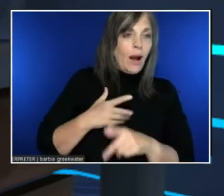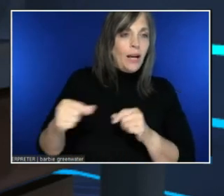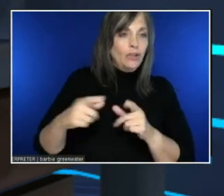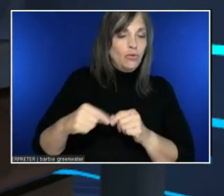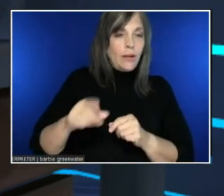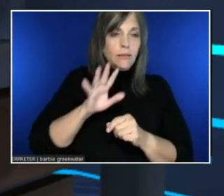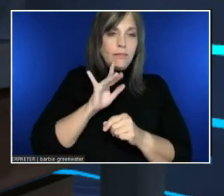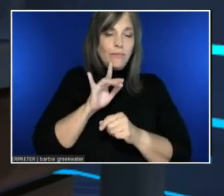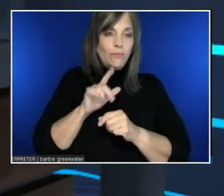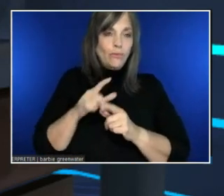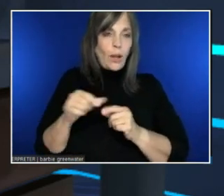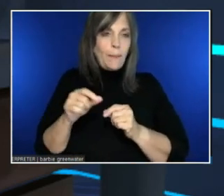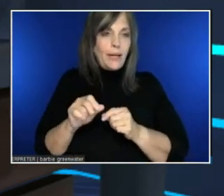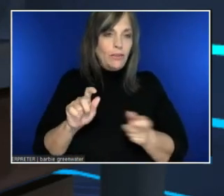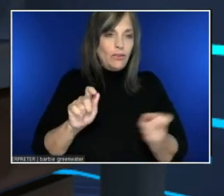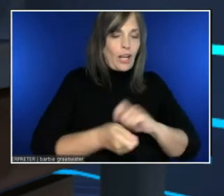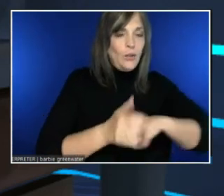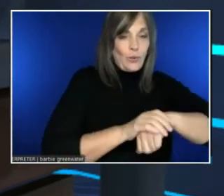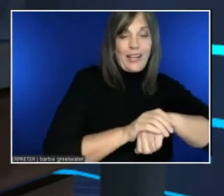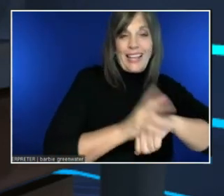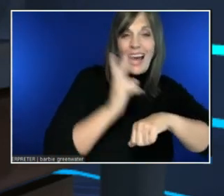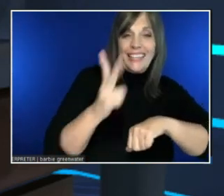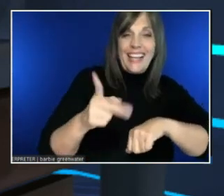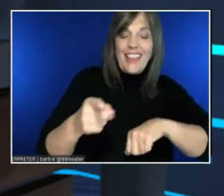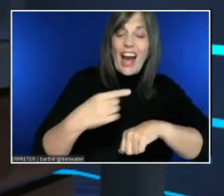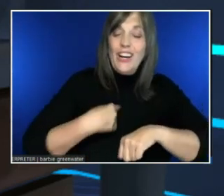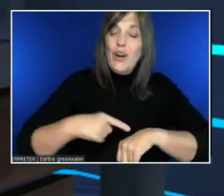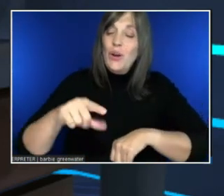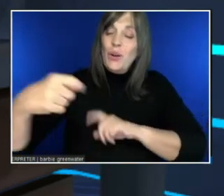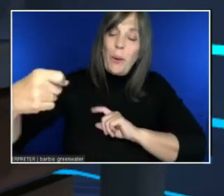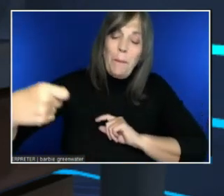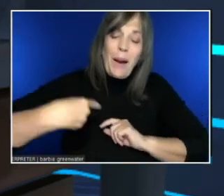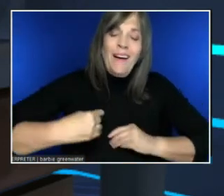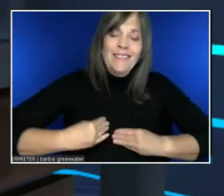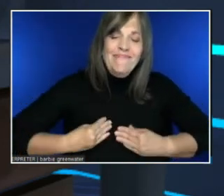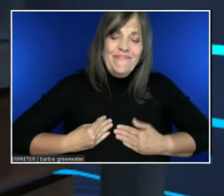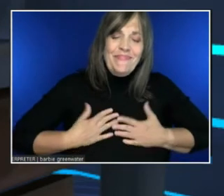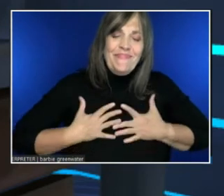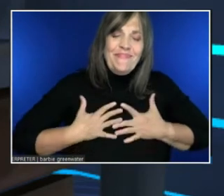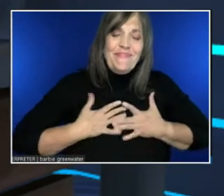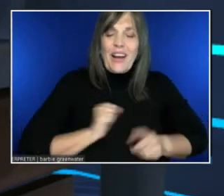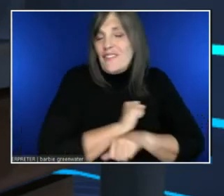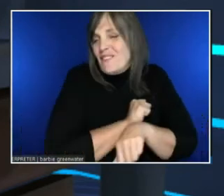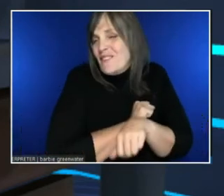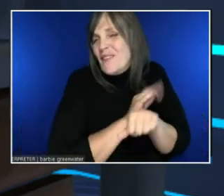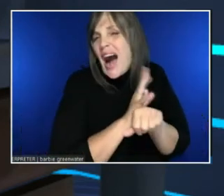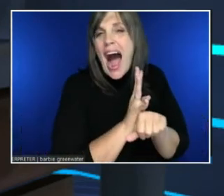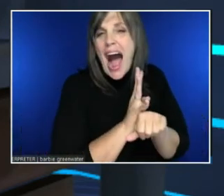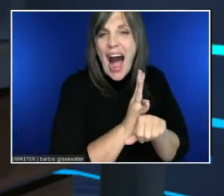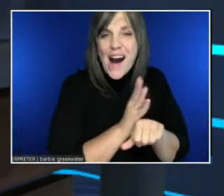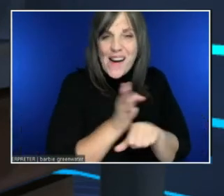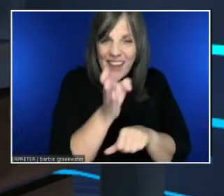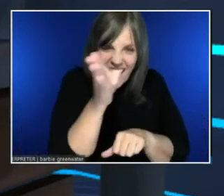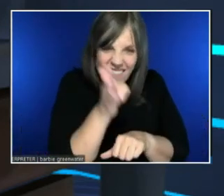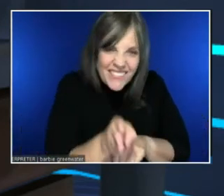You just sent goosebumps down my back. Because I've never done that with a Japanese speaker before.